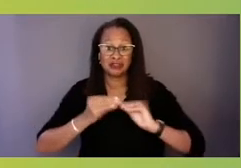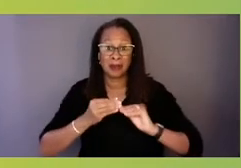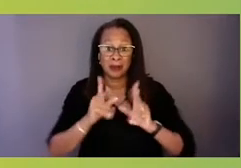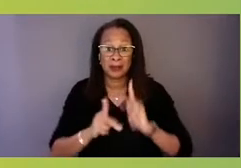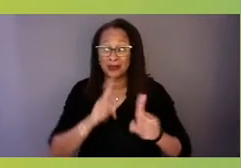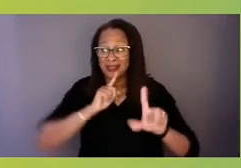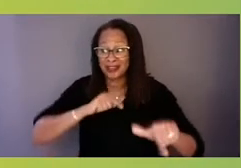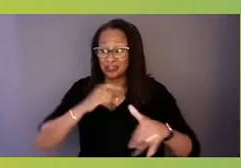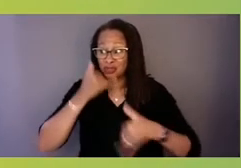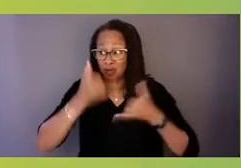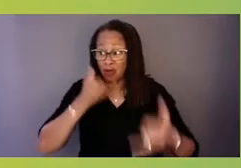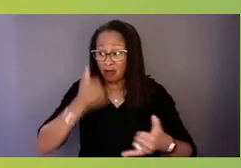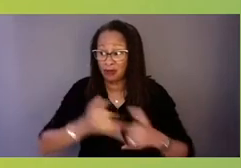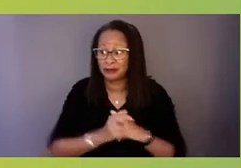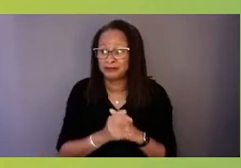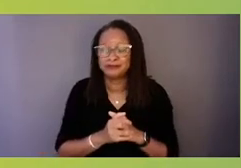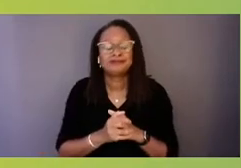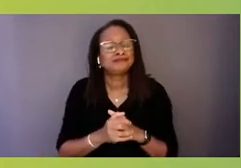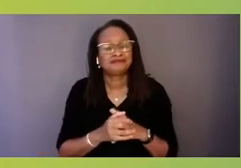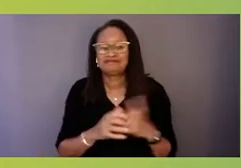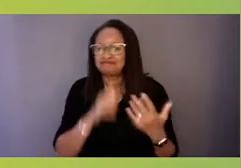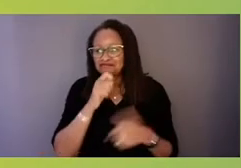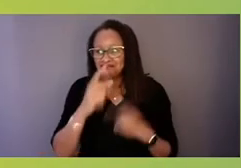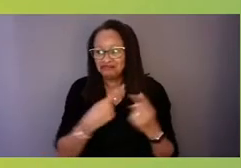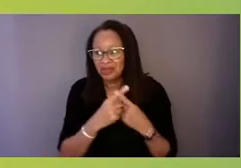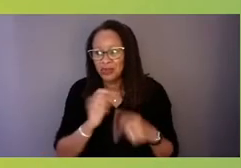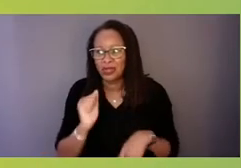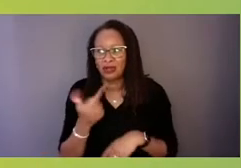Well, not when all of the big telecom providers